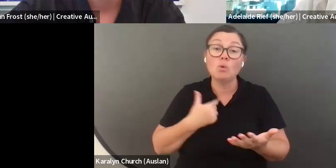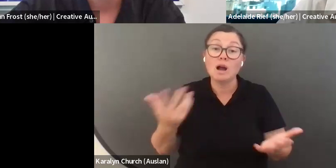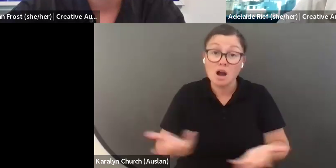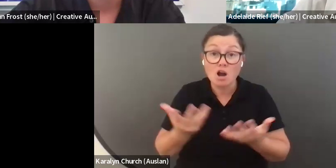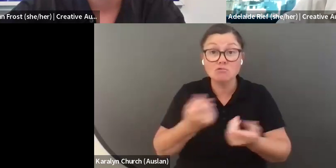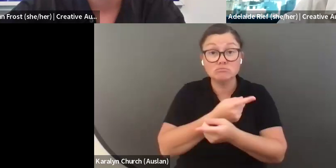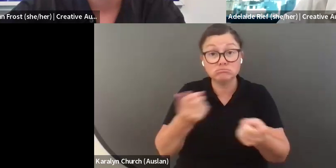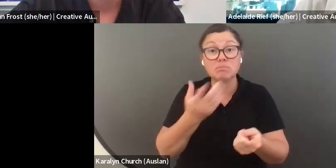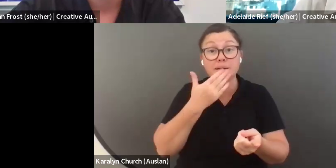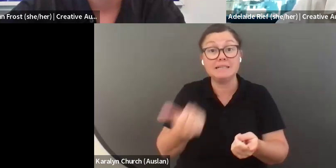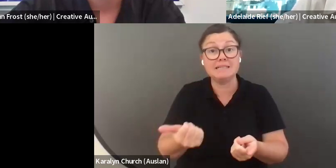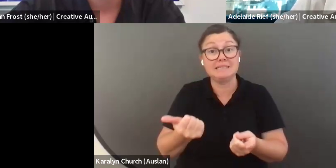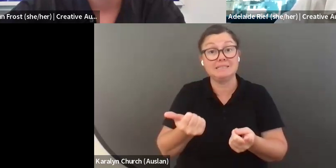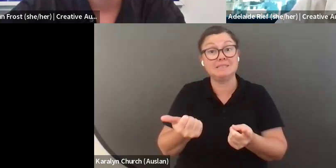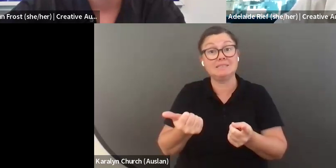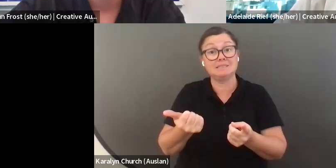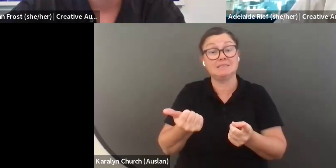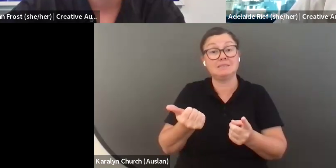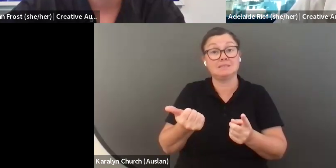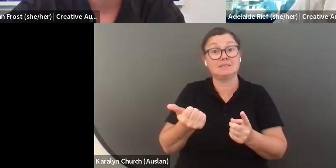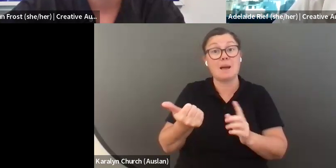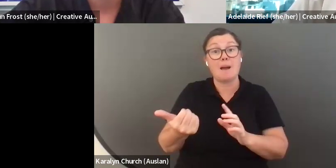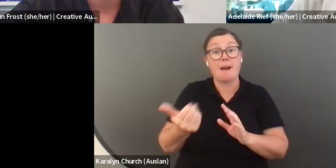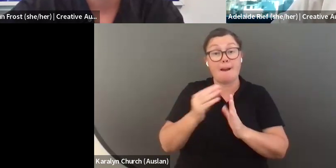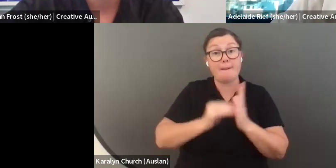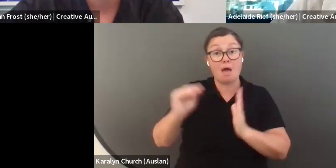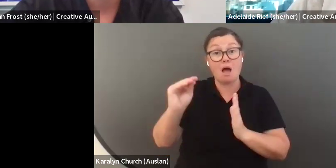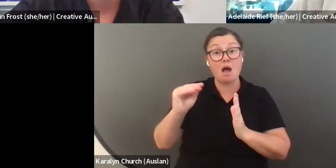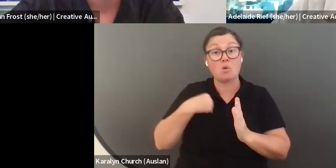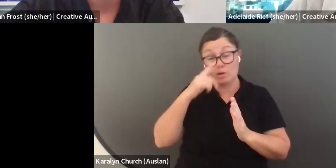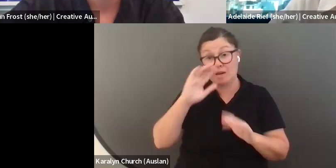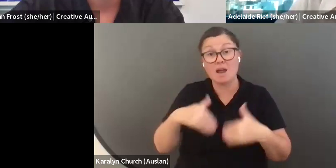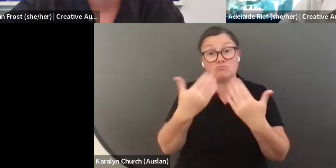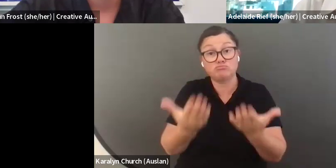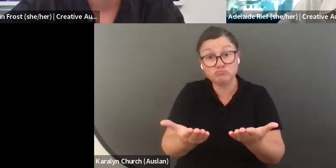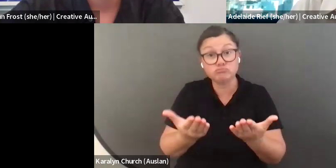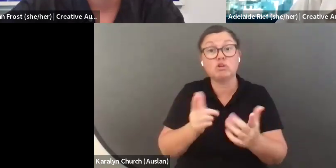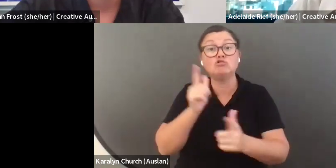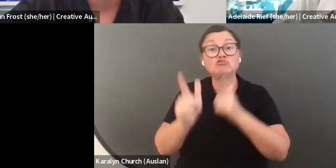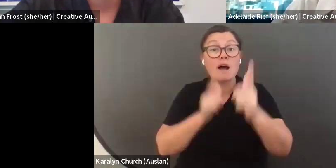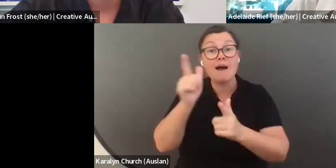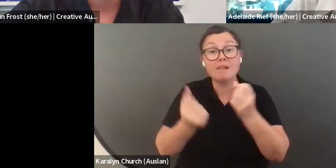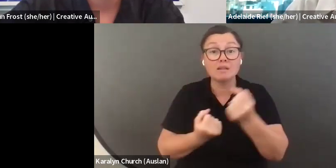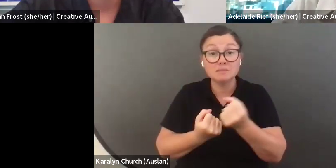sometimes when you are living in a regional or remote place to access these national professional development opportunities. We really